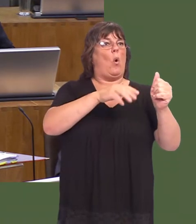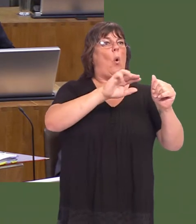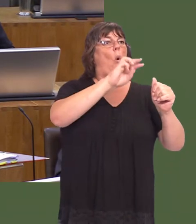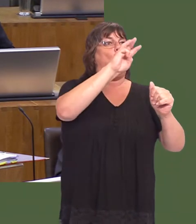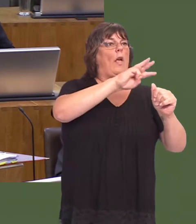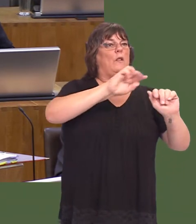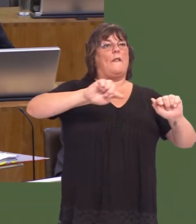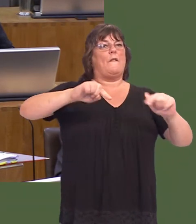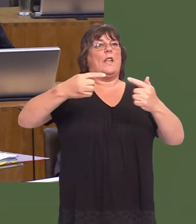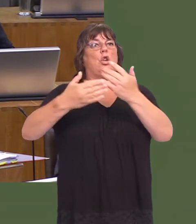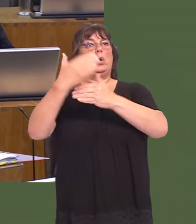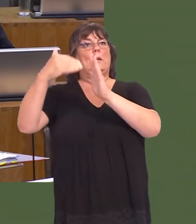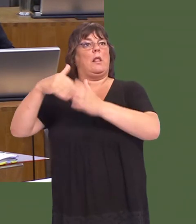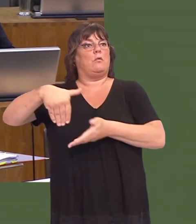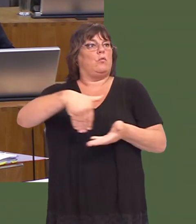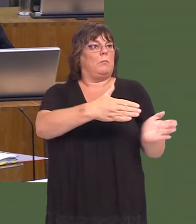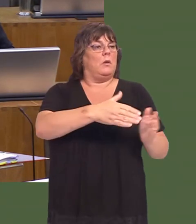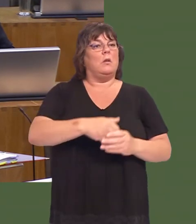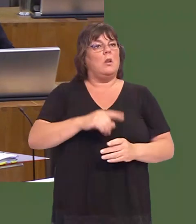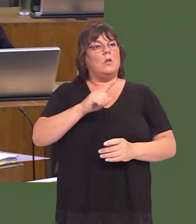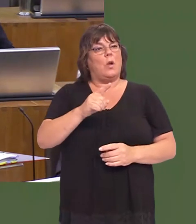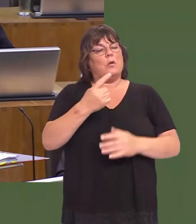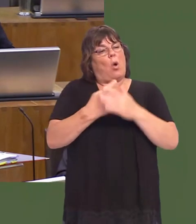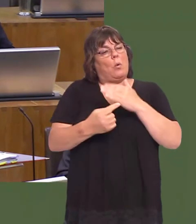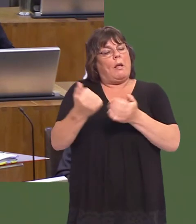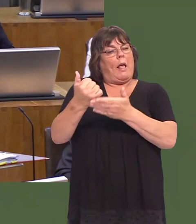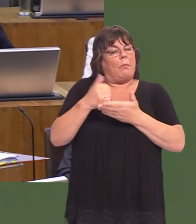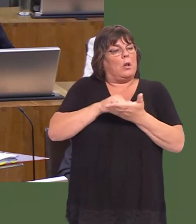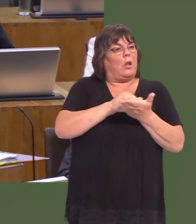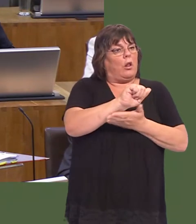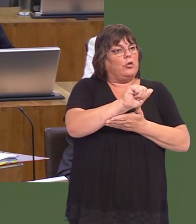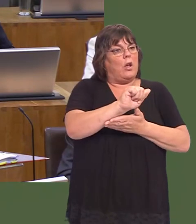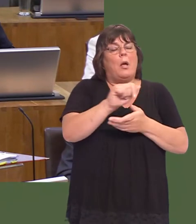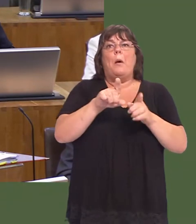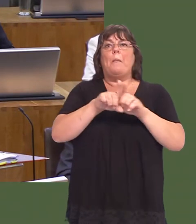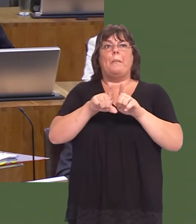So, it is hugely important, not just in terms of adding to our culture, but, of course, as an economic driver, particularly in Swansea.